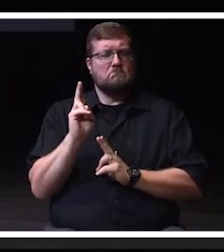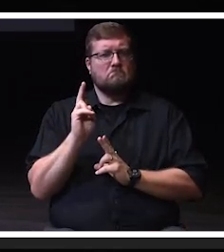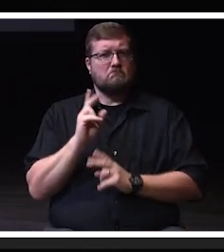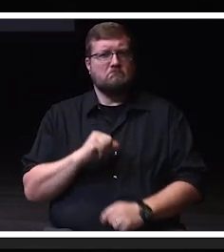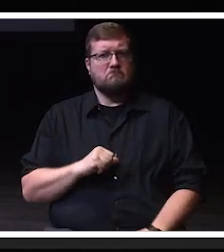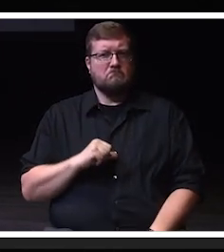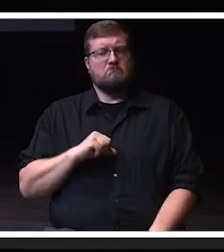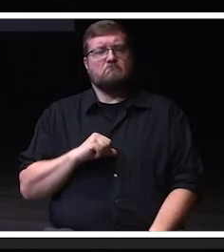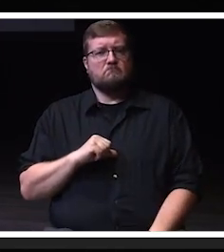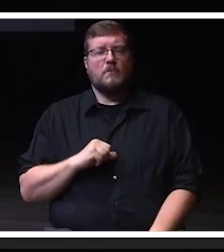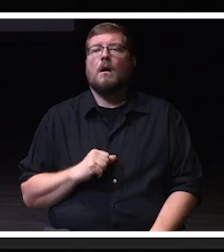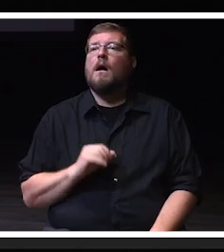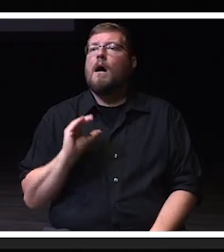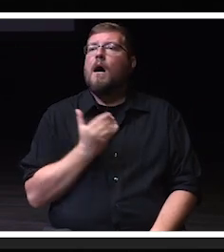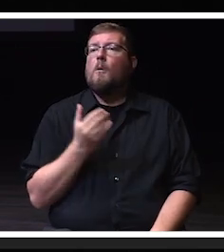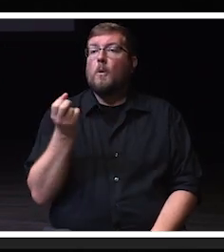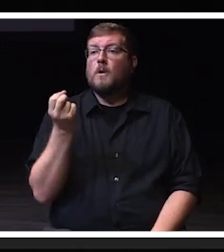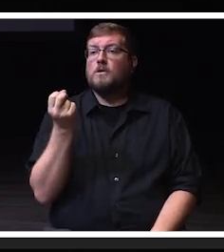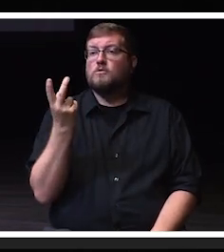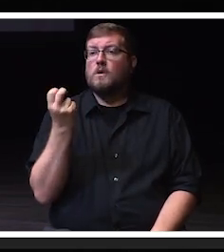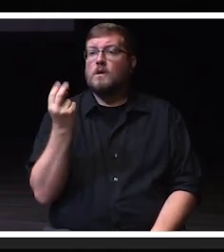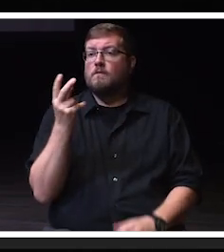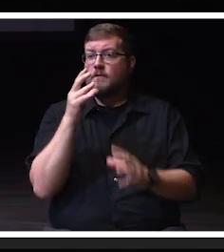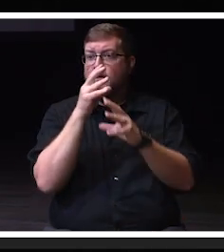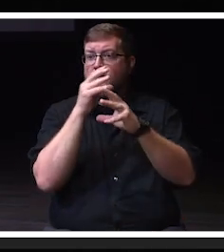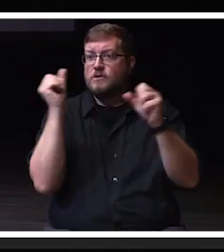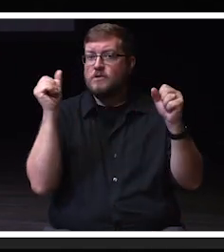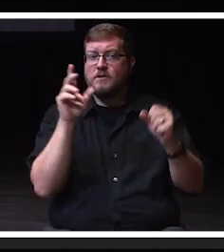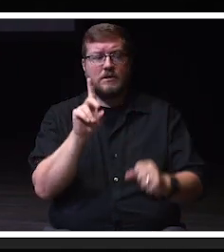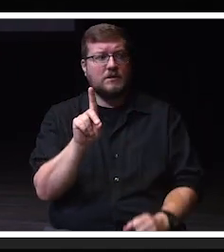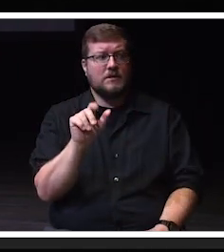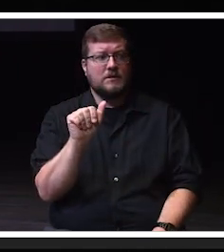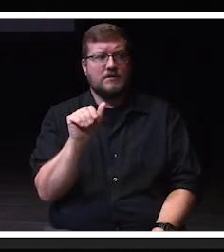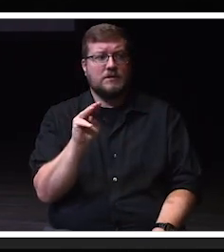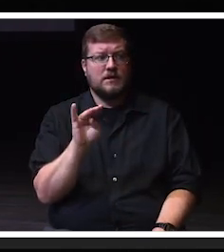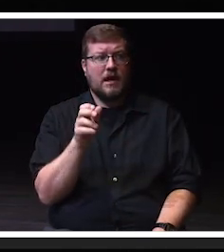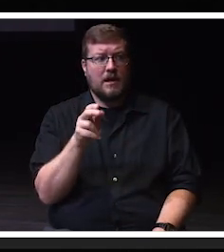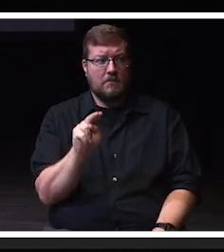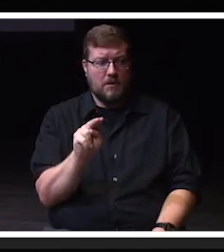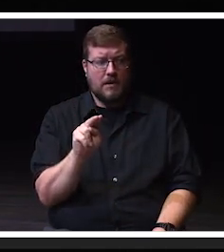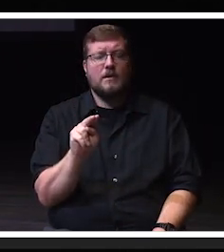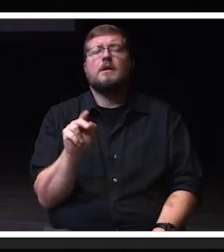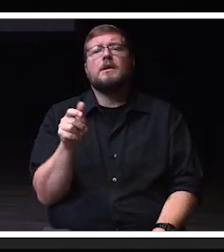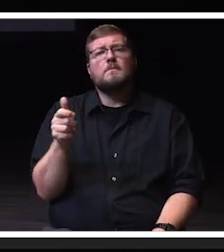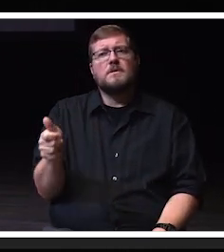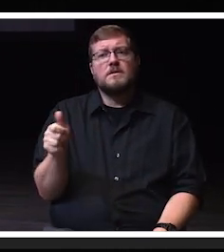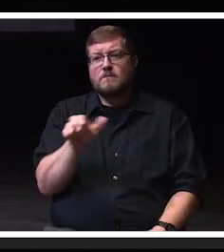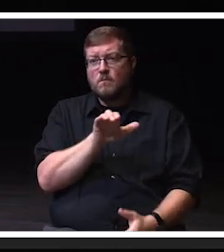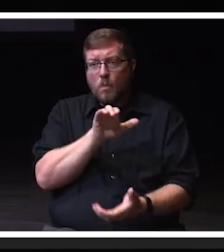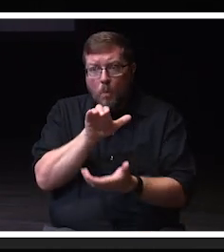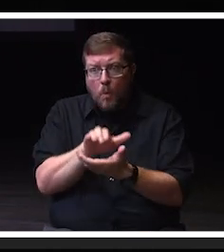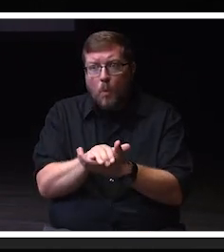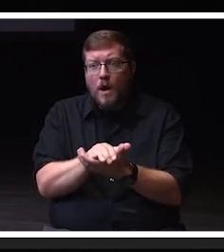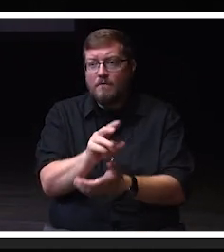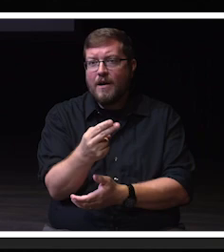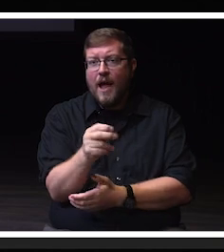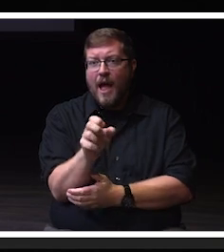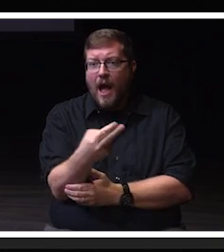our 12th chancellor, Gaylon Greenhill, and his incredible wife Hannah, has joined us.